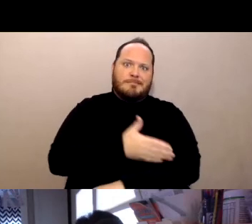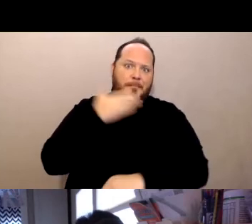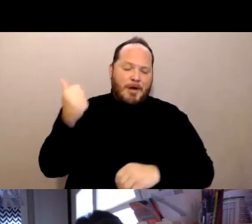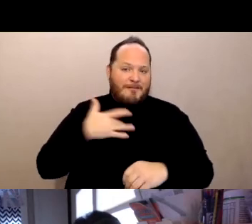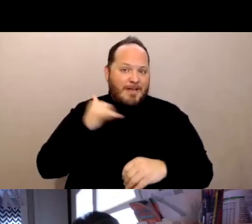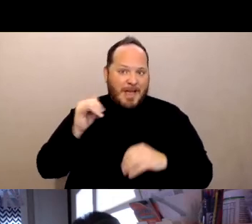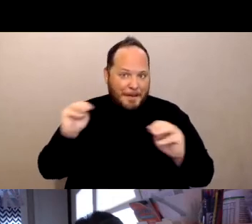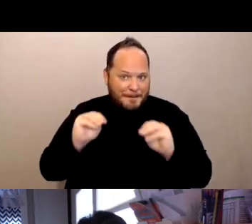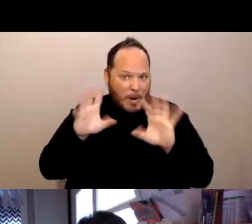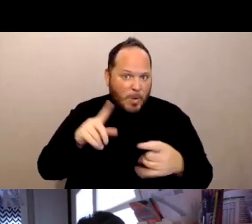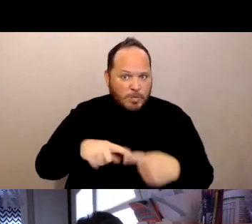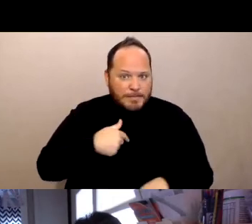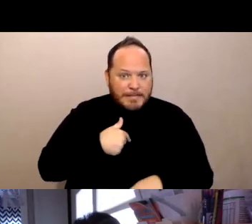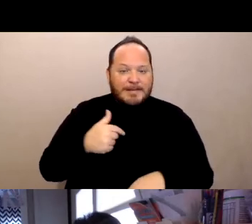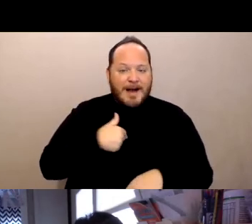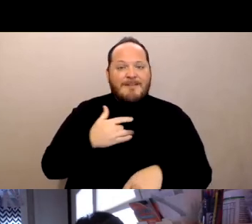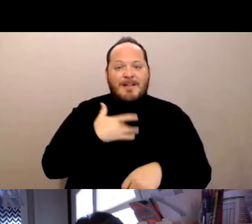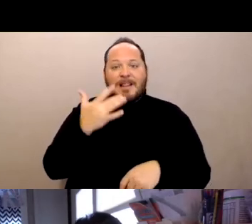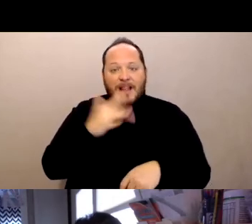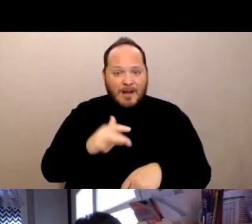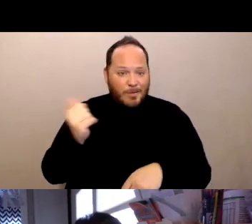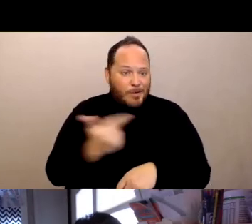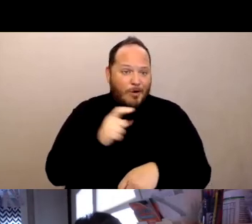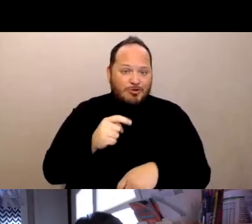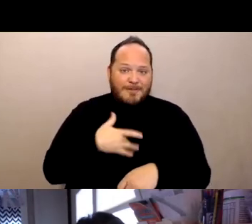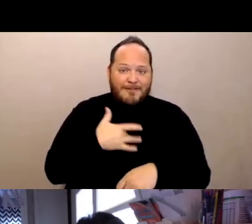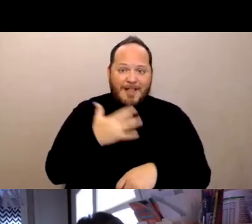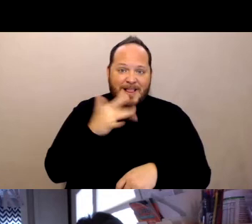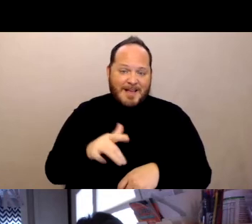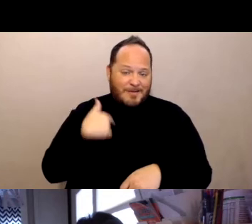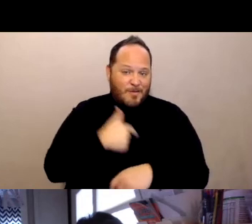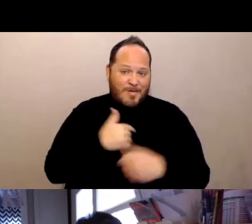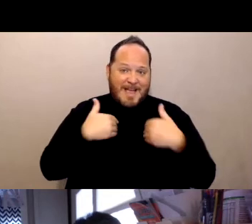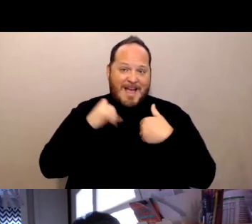we should all feel very lucky that we had this vaccine at our access.